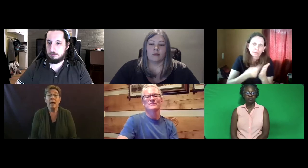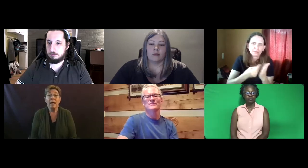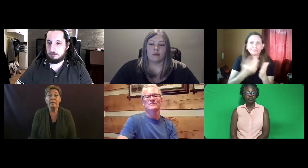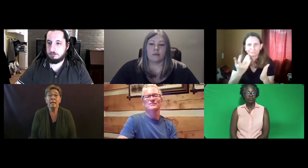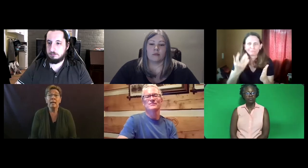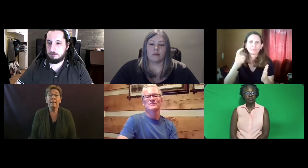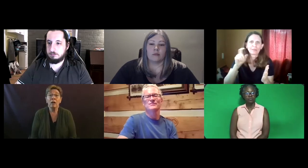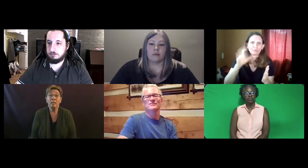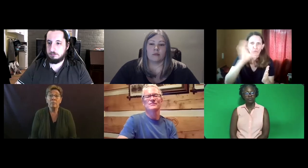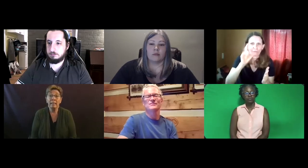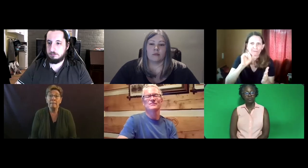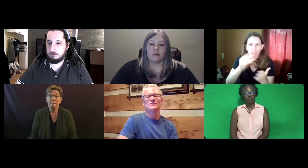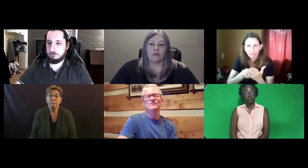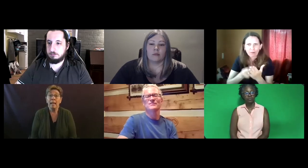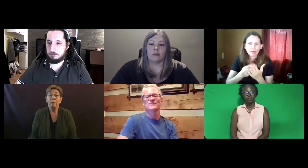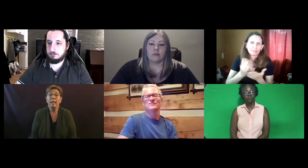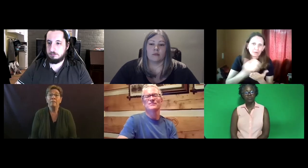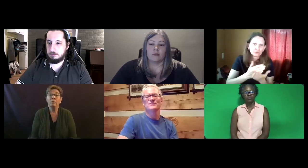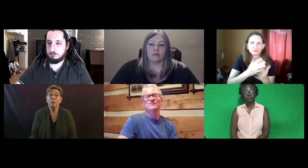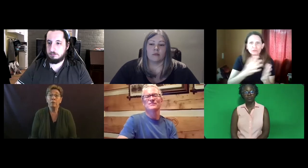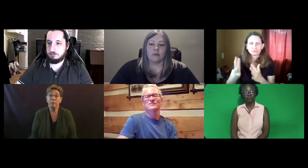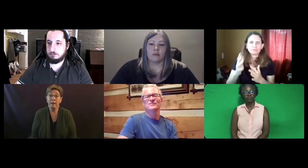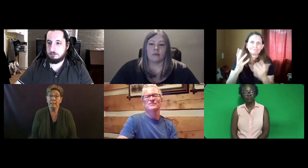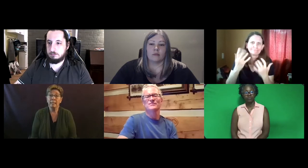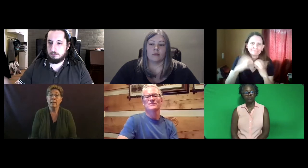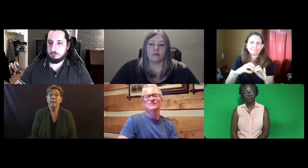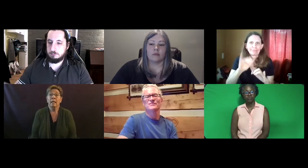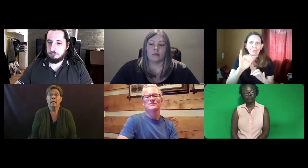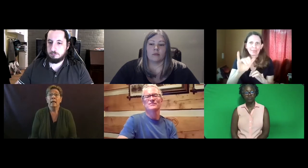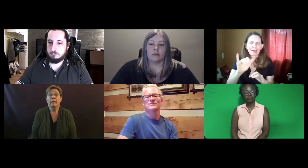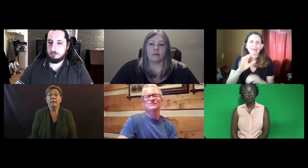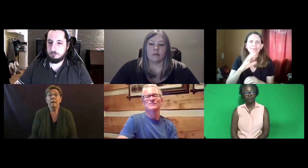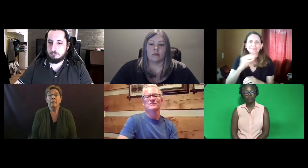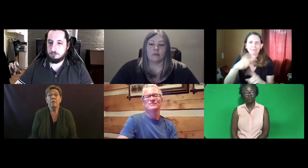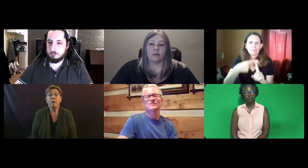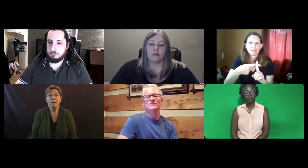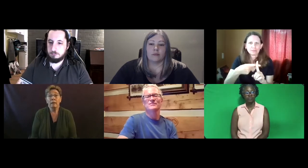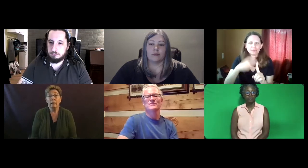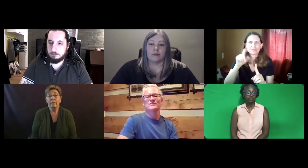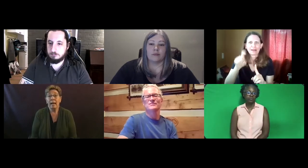But that costs money. And we'd have to look for the funds for that.